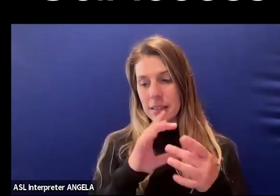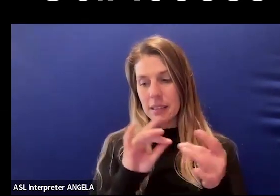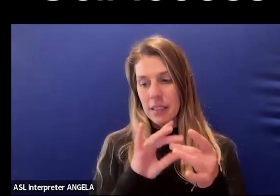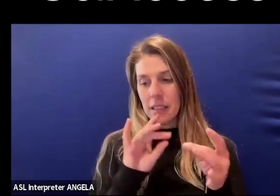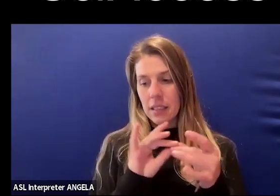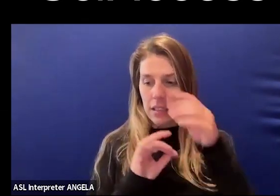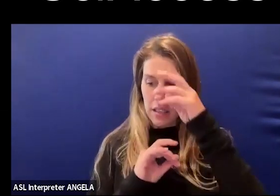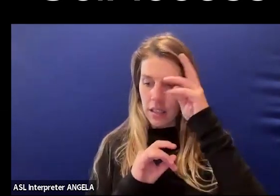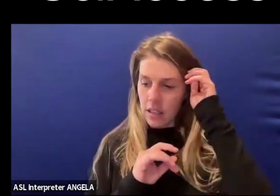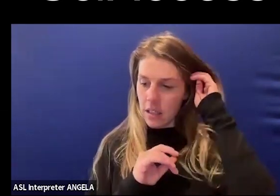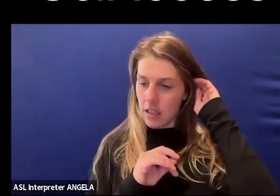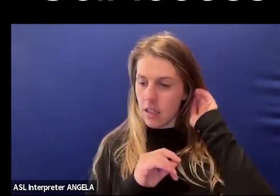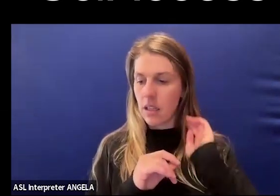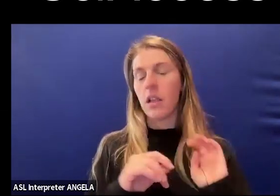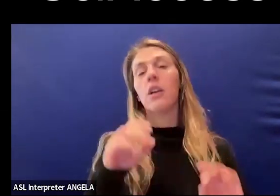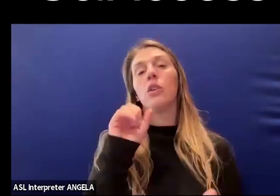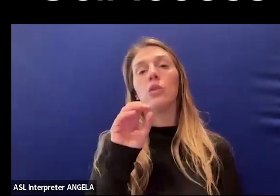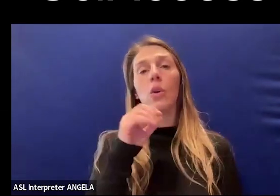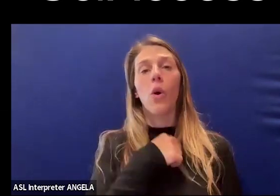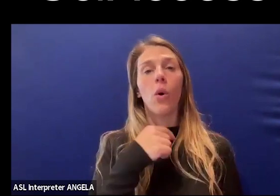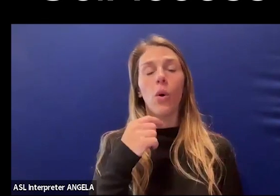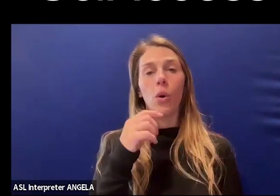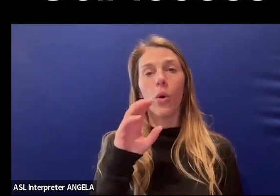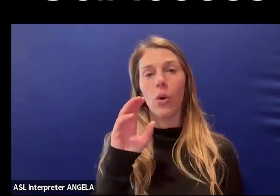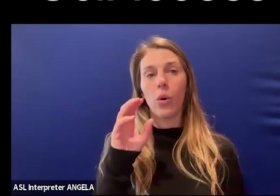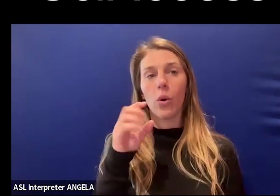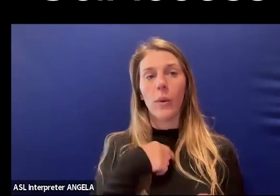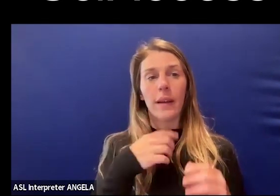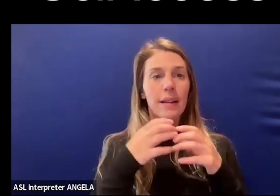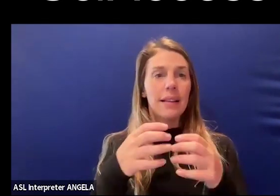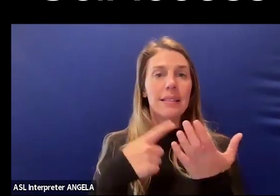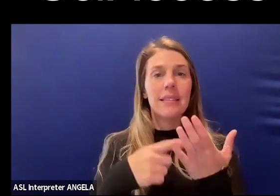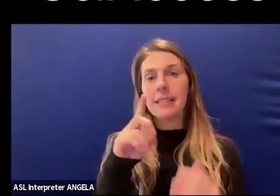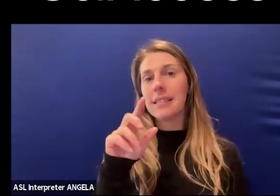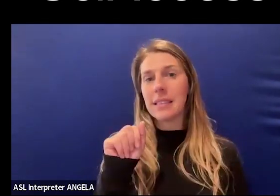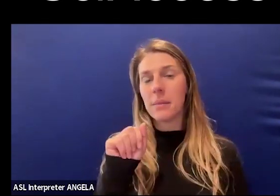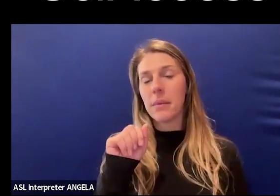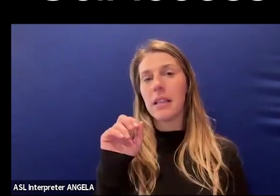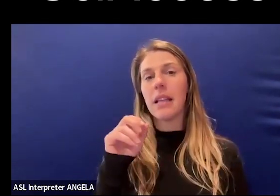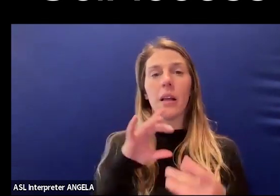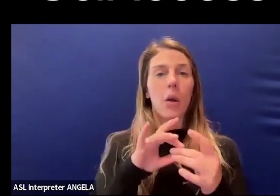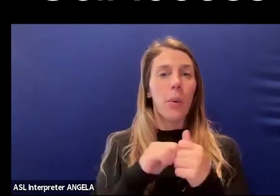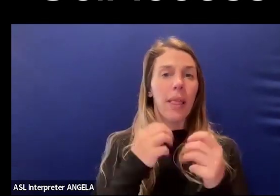Essentially, Daniel and I came together during COVID, talking about disability justice in mathematics.